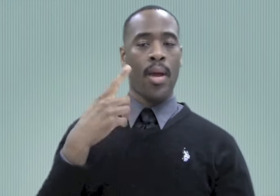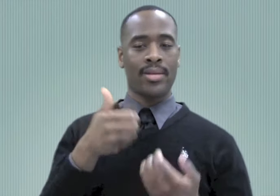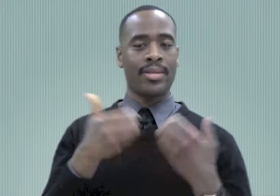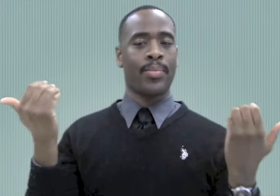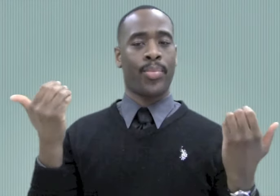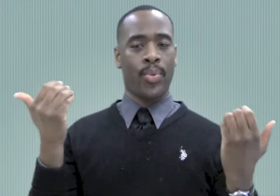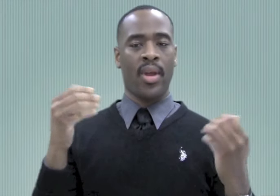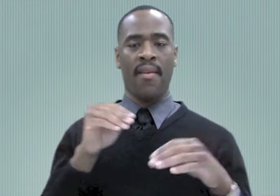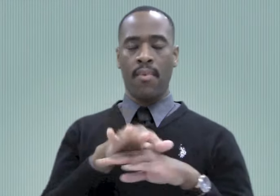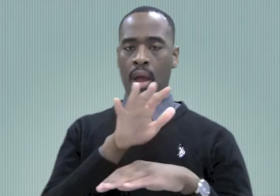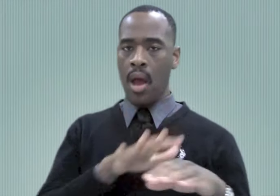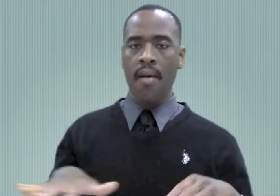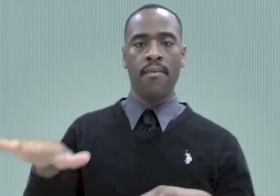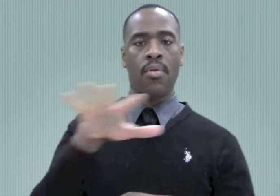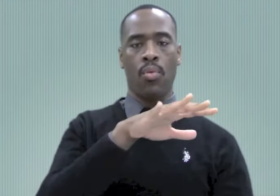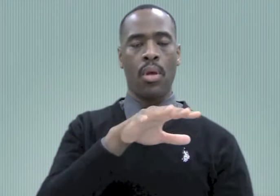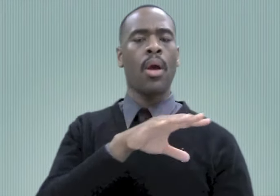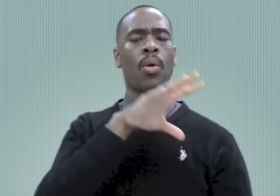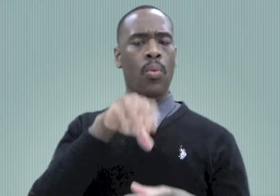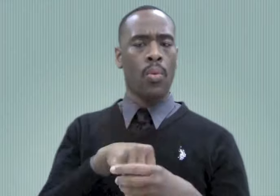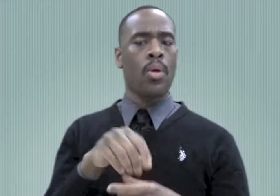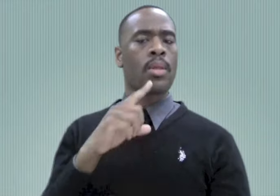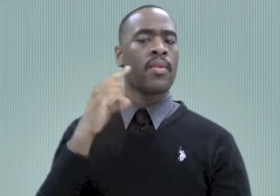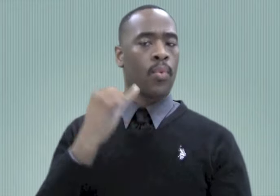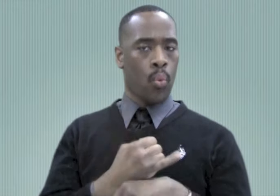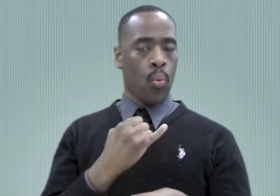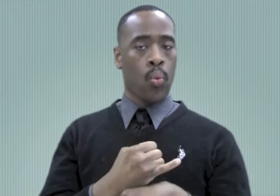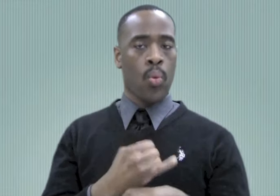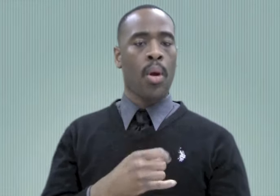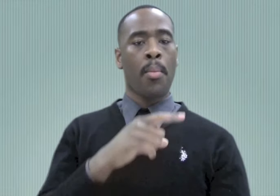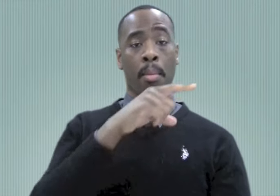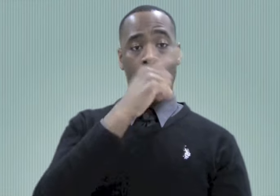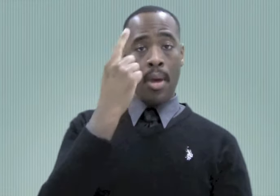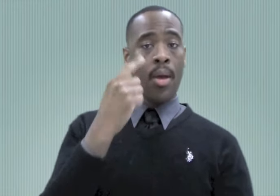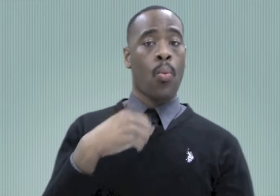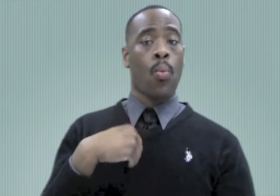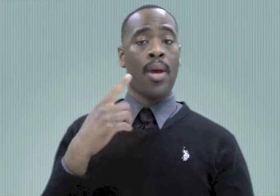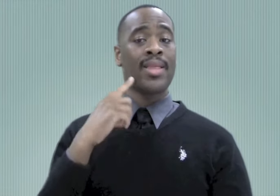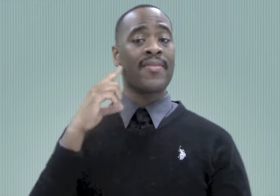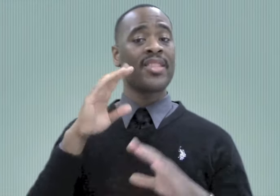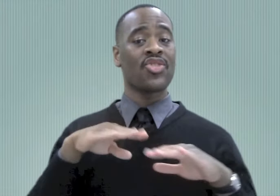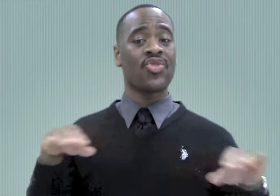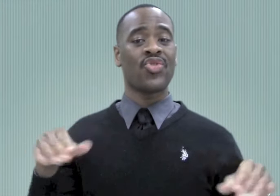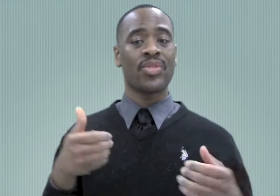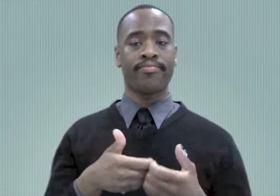of racial segregation in the South. Schools for the deaf were also segregated with black and white children not being